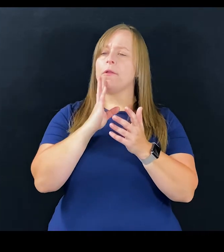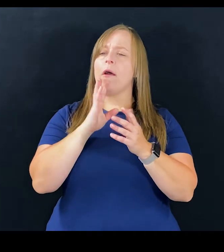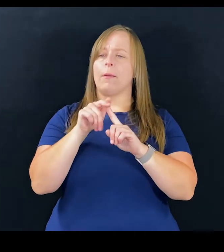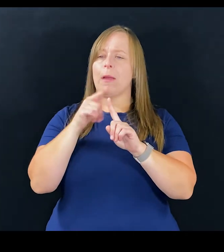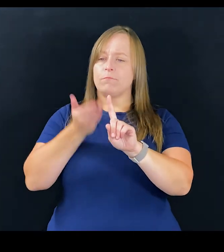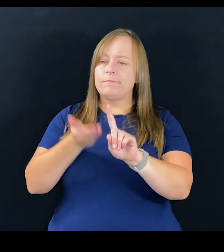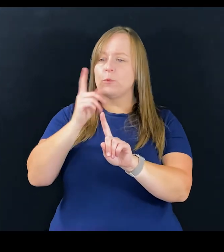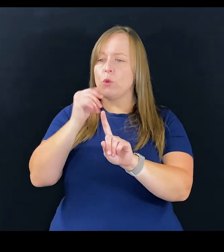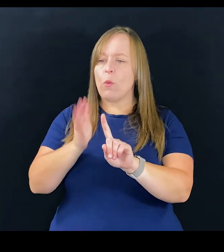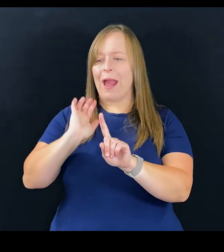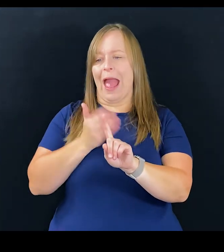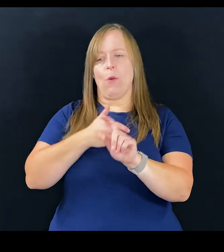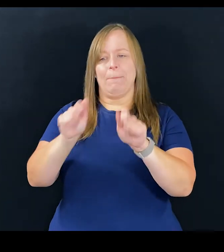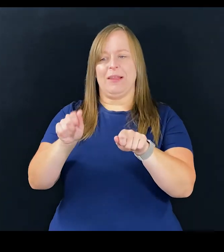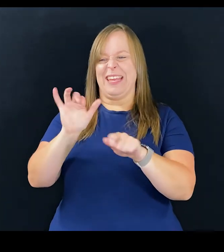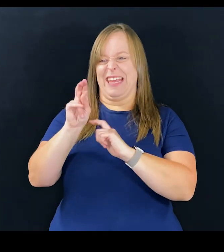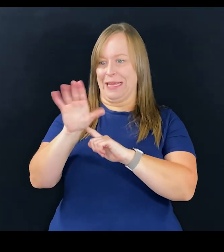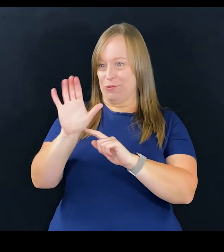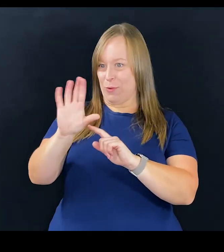bit about yourself and Our Ability, Inc.